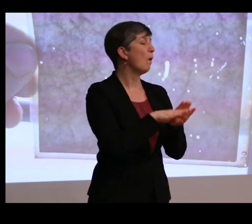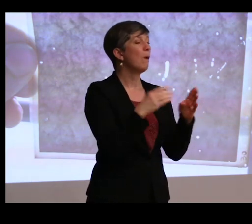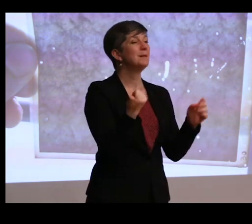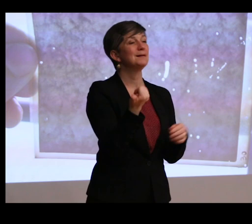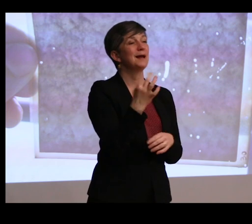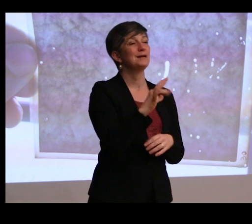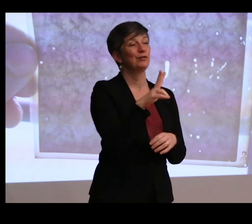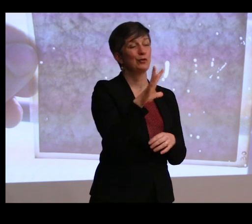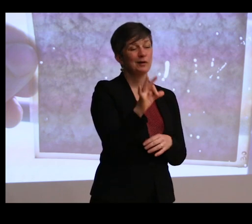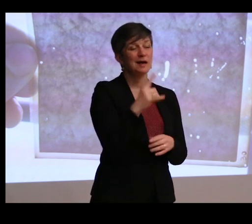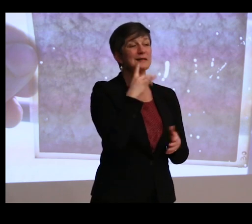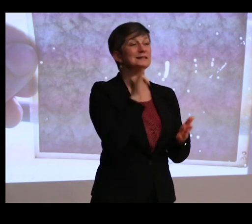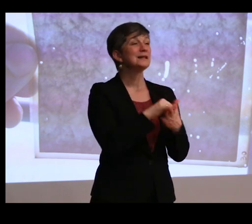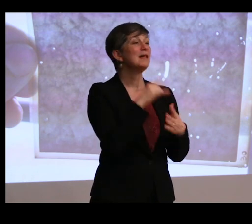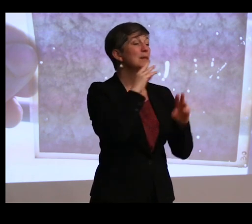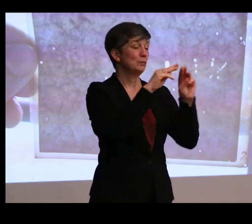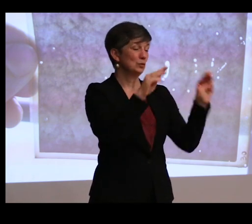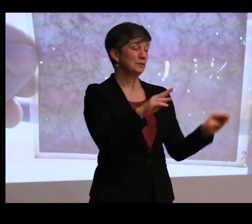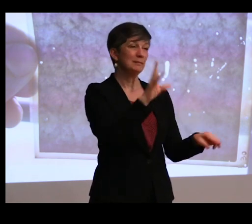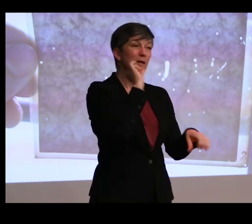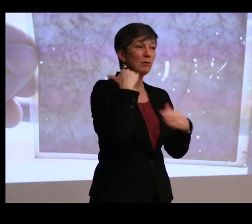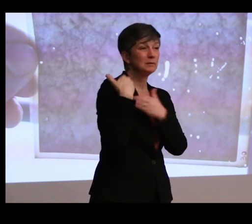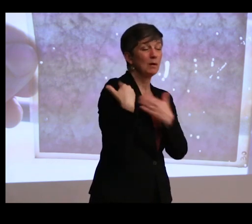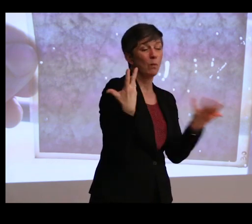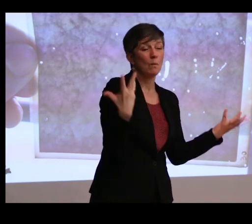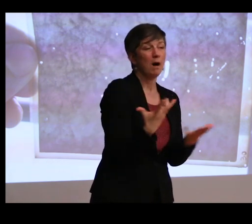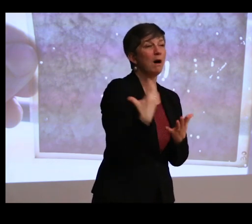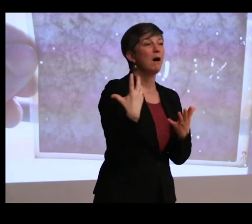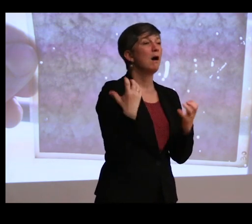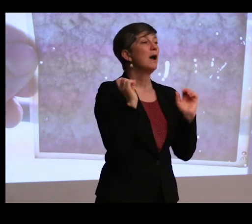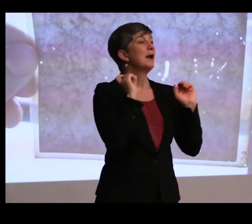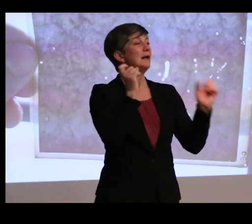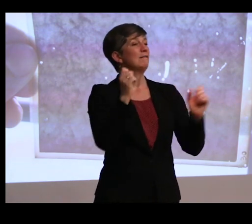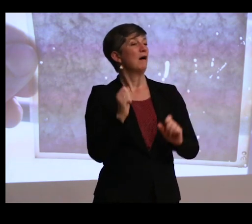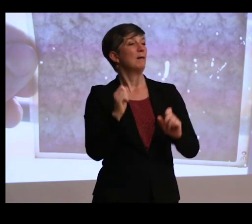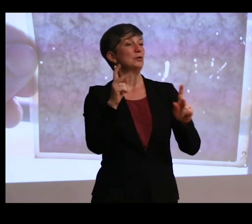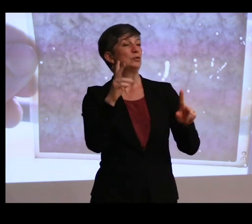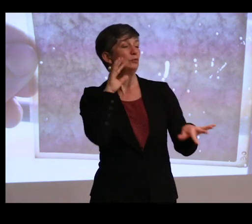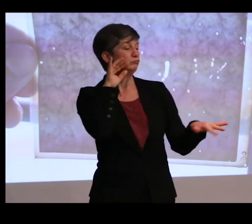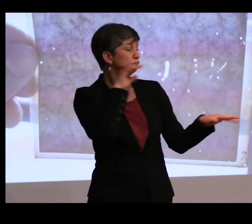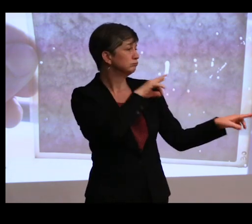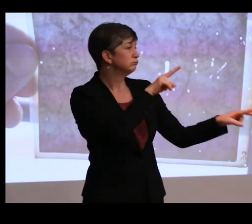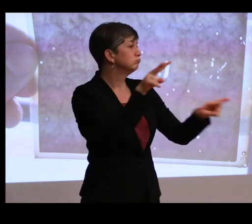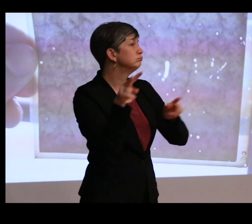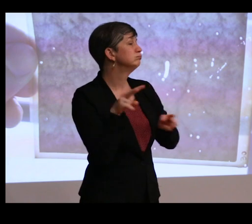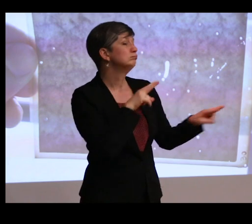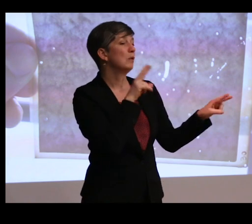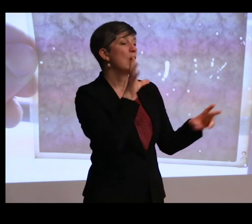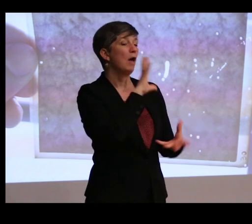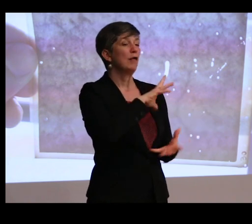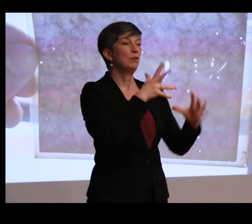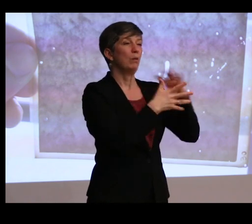is he says the job of the museum is to just give people an opportunity to take an intelligent look at the world around them.